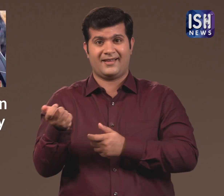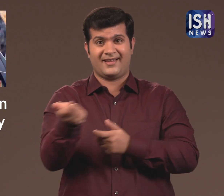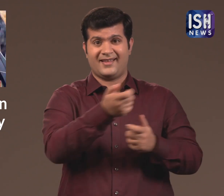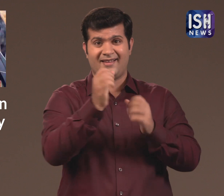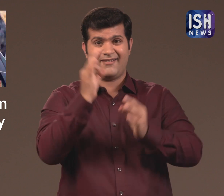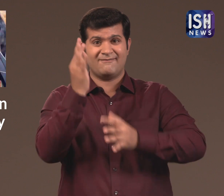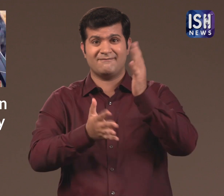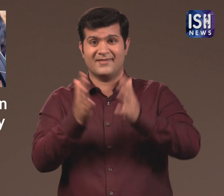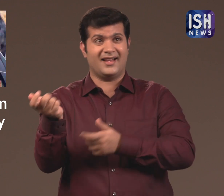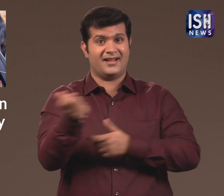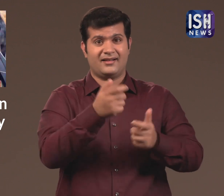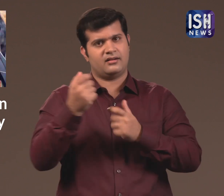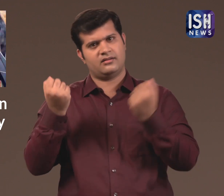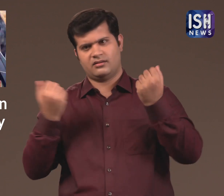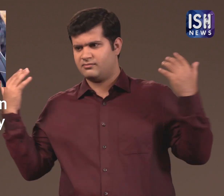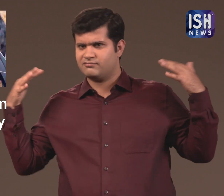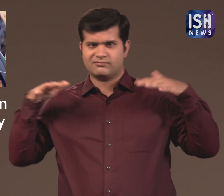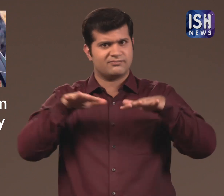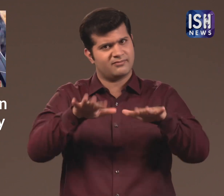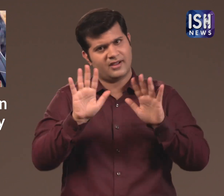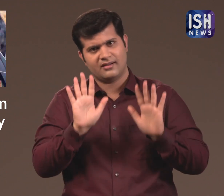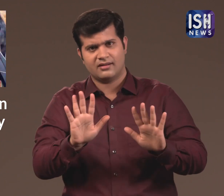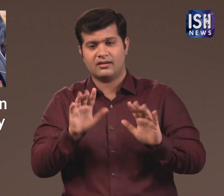The fire brigade arrived at the spot